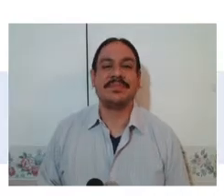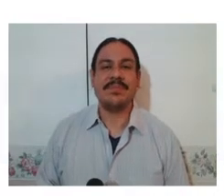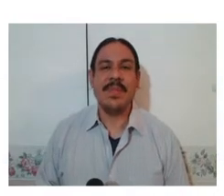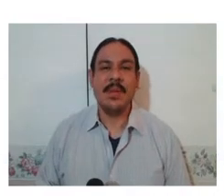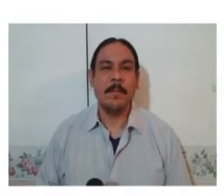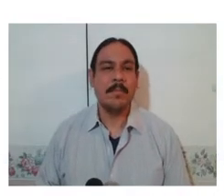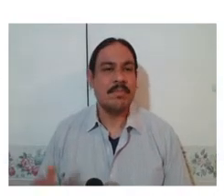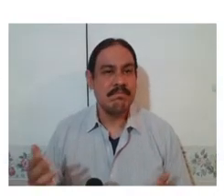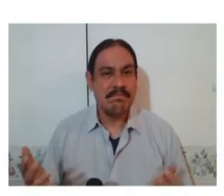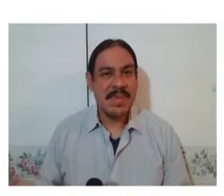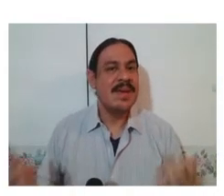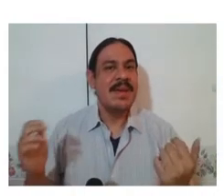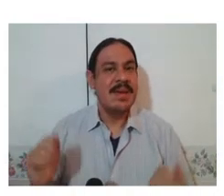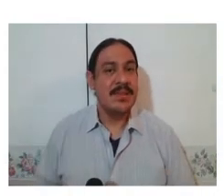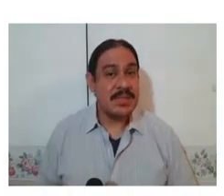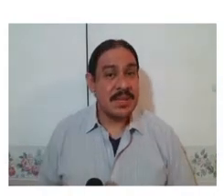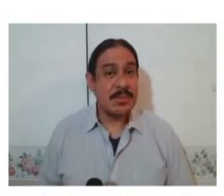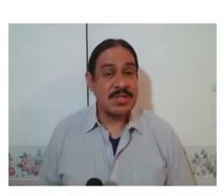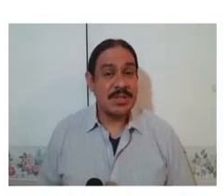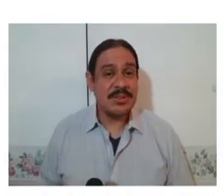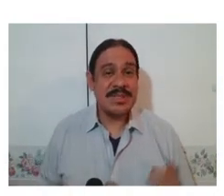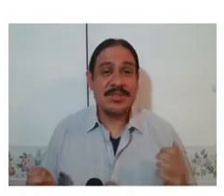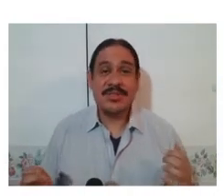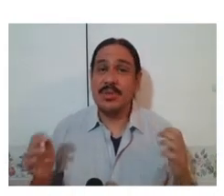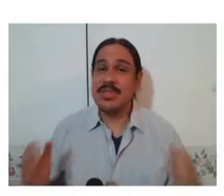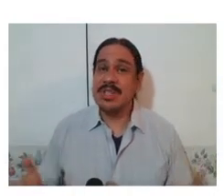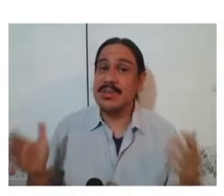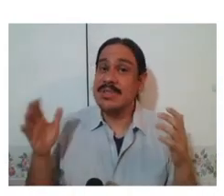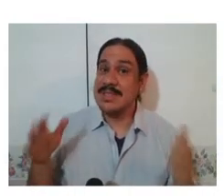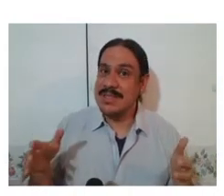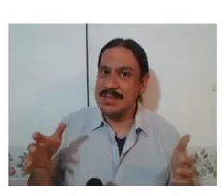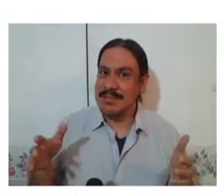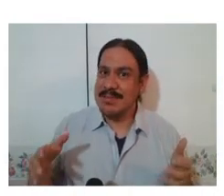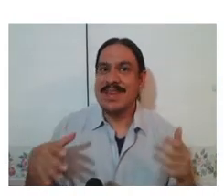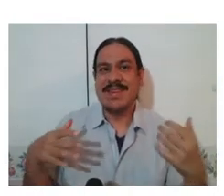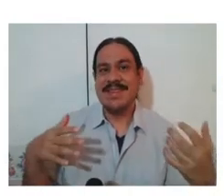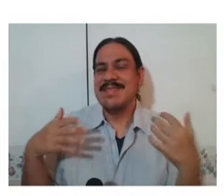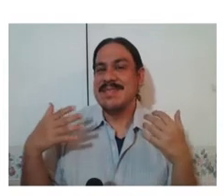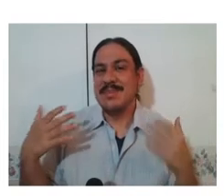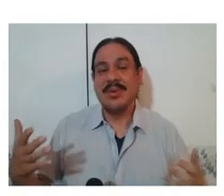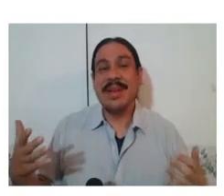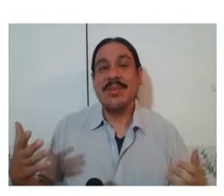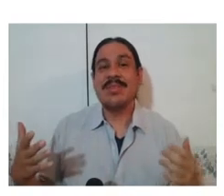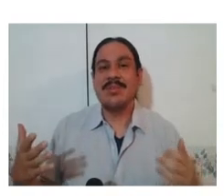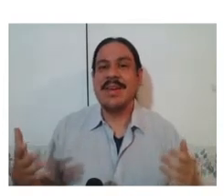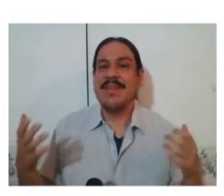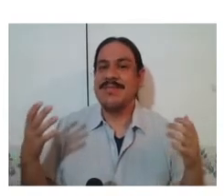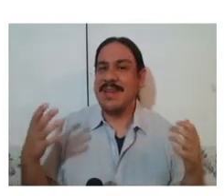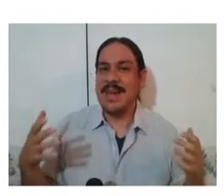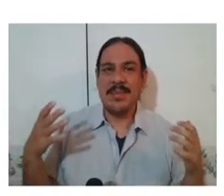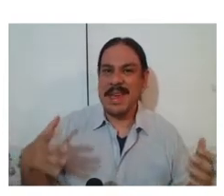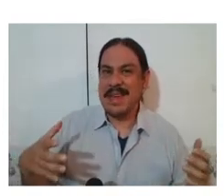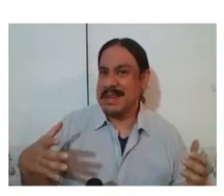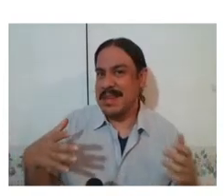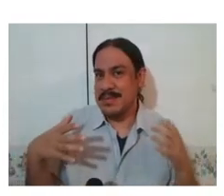detail the HamNoSys system which is the one that i'll show you here has narrower transcription these two by